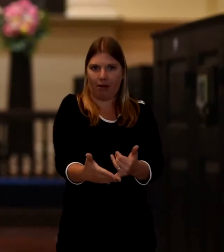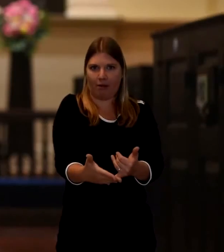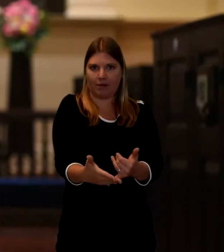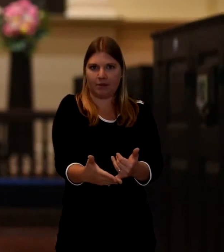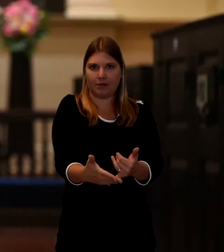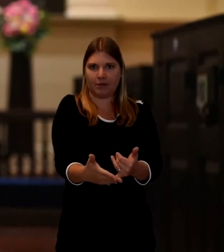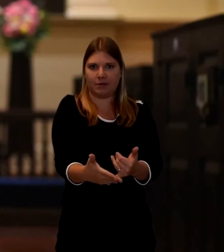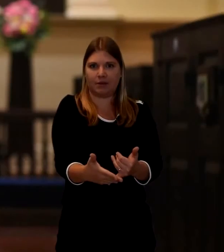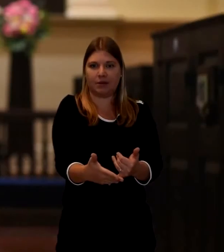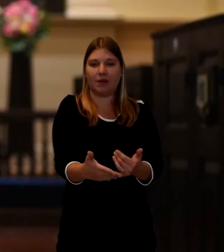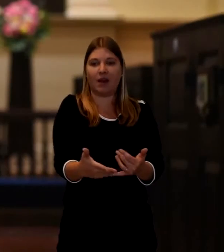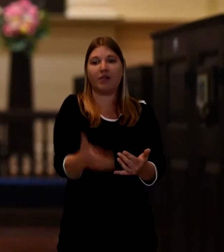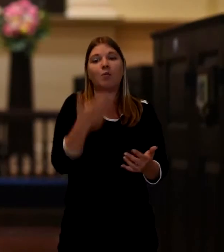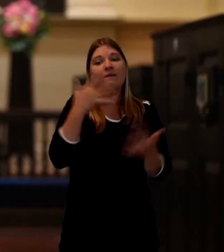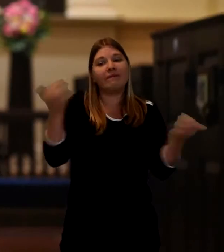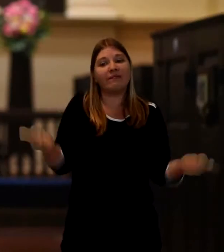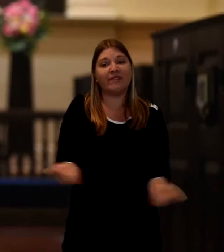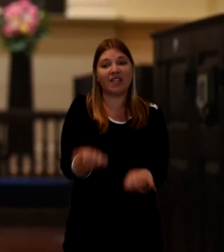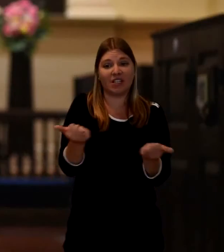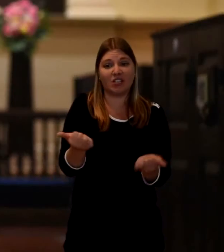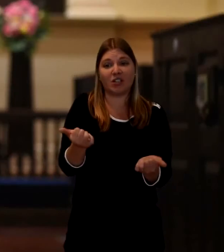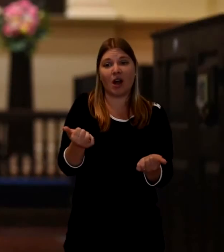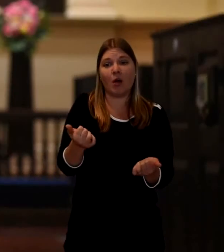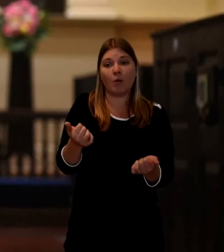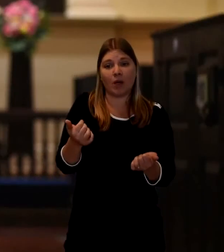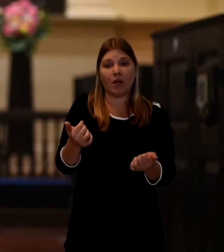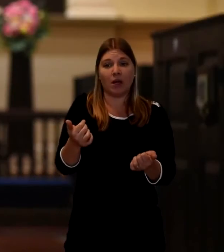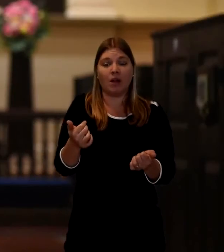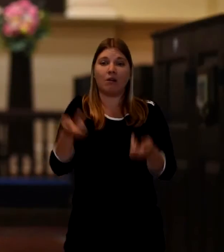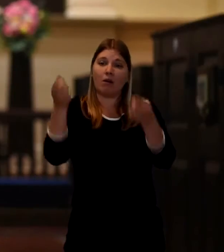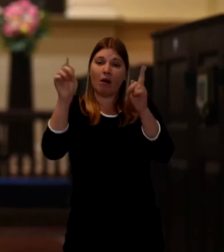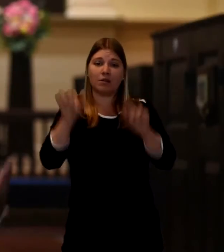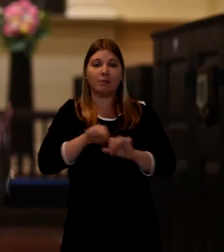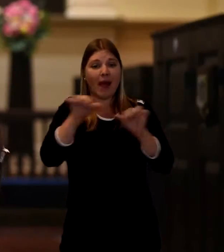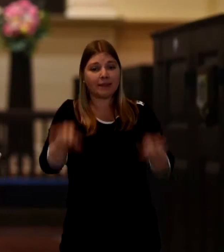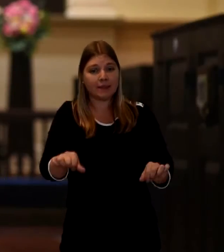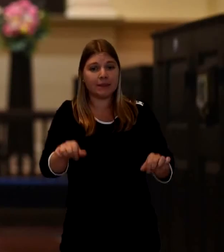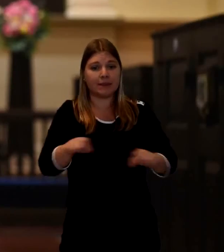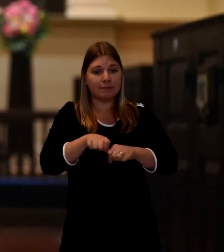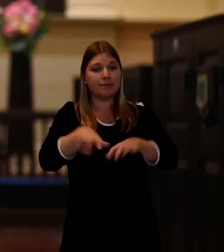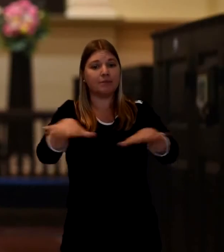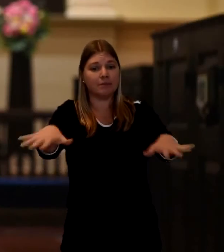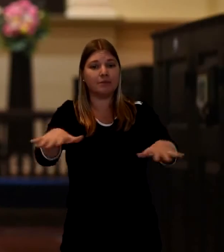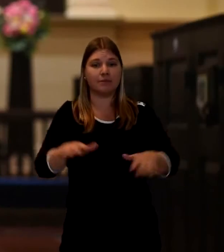And then I send everybody away with god's blessing. So we move from this is what we're here for,